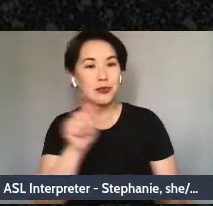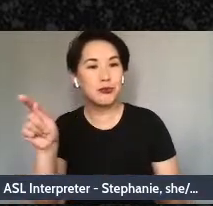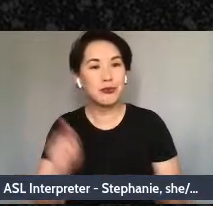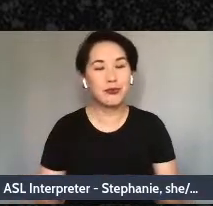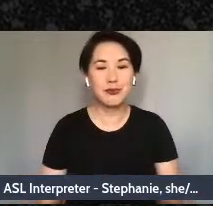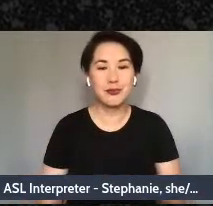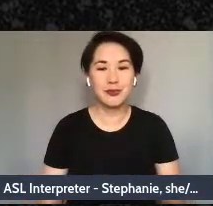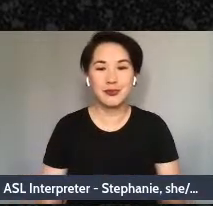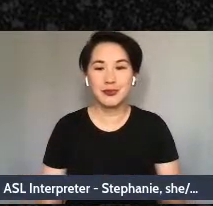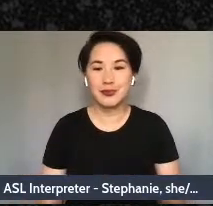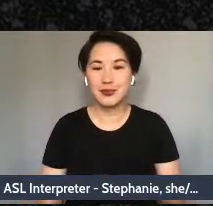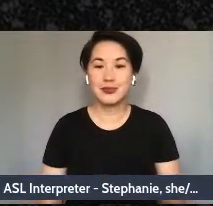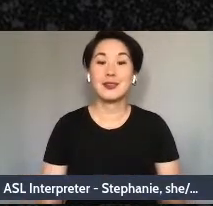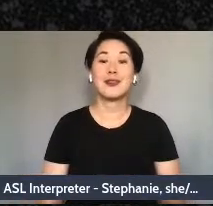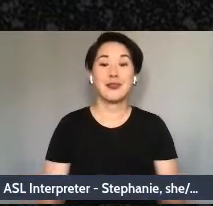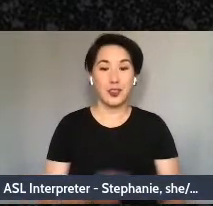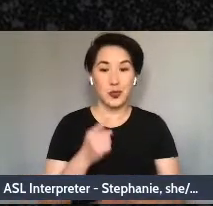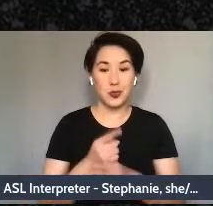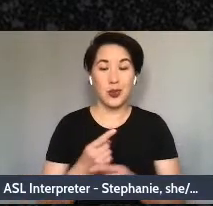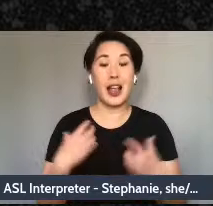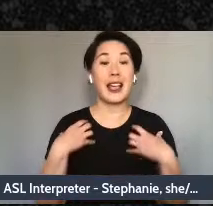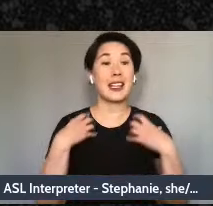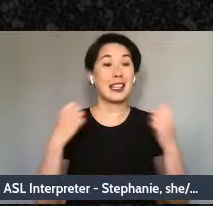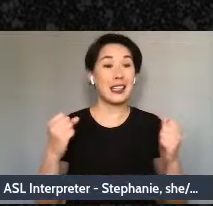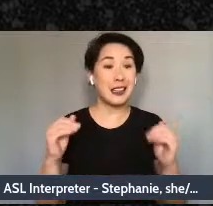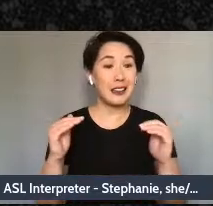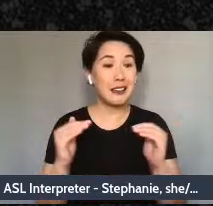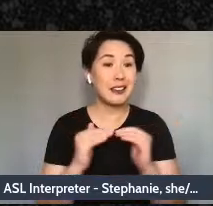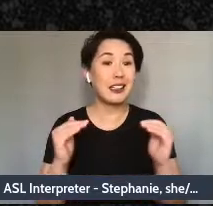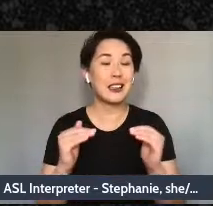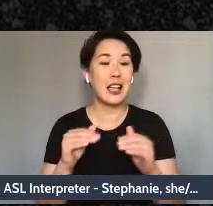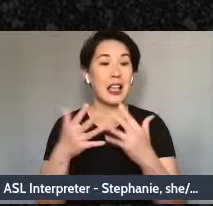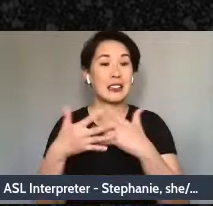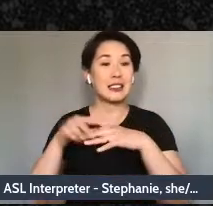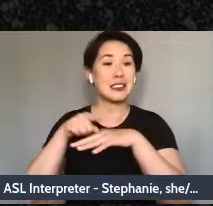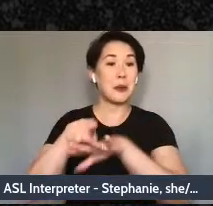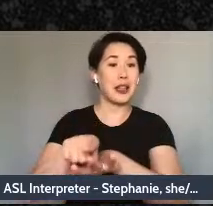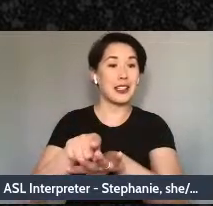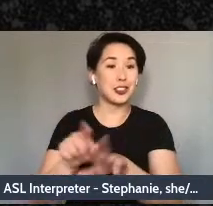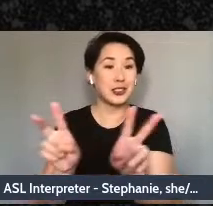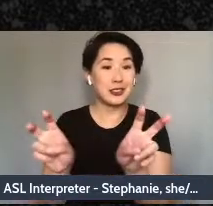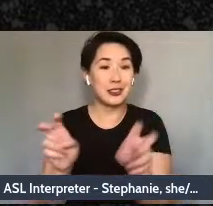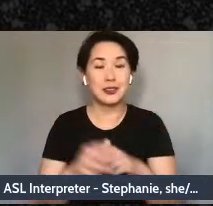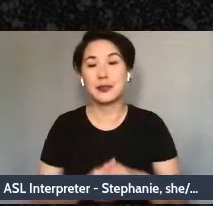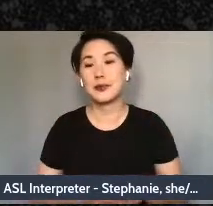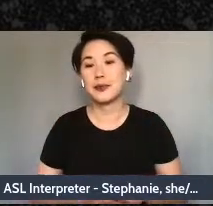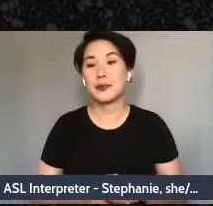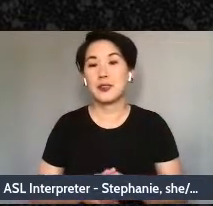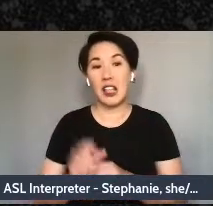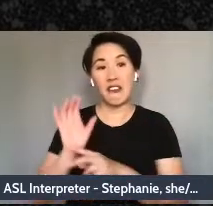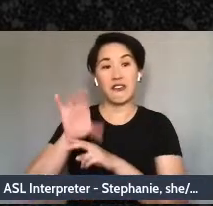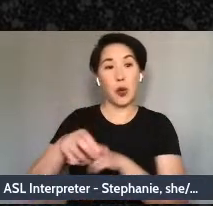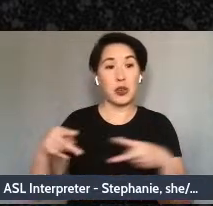Yes, healing violence, assimilation. All right, forced sterilization and a history of such.